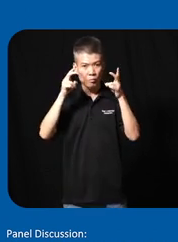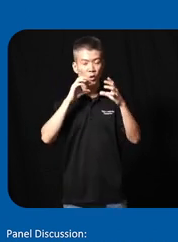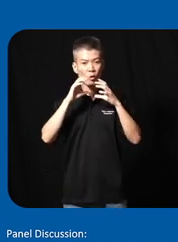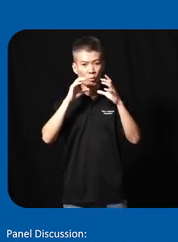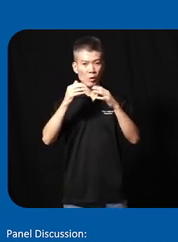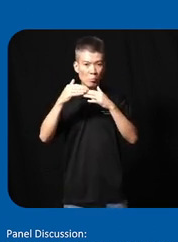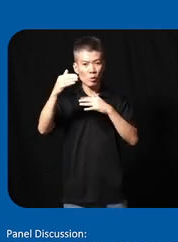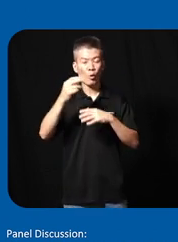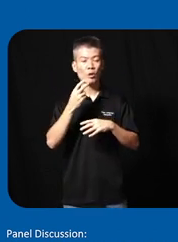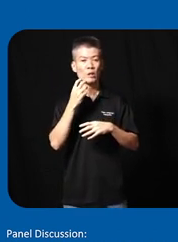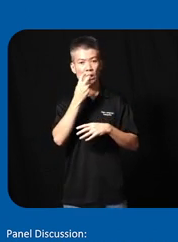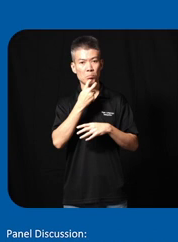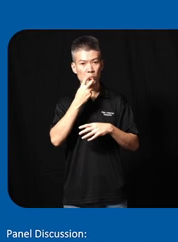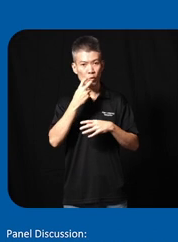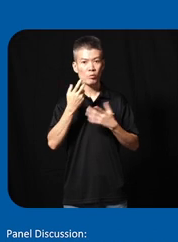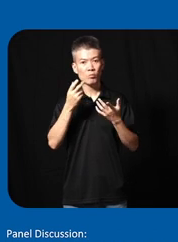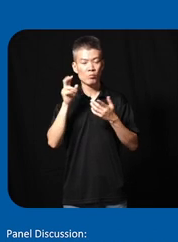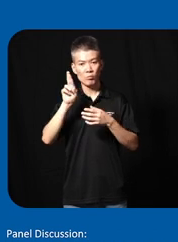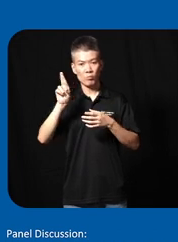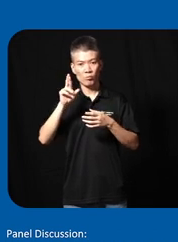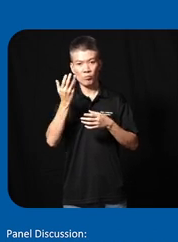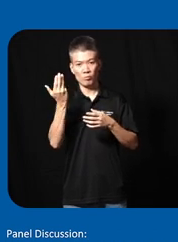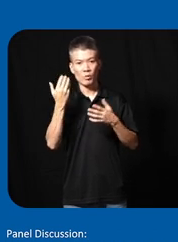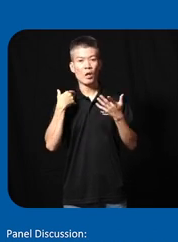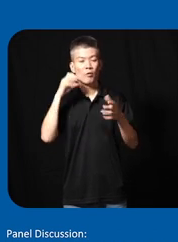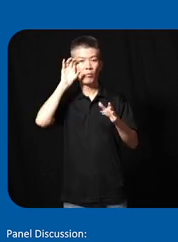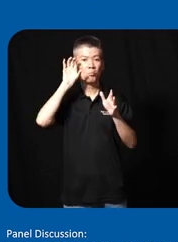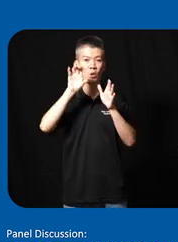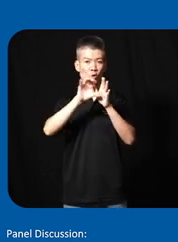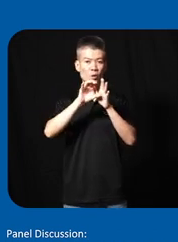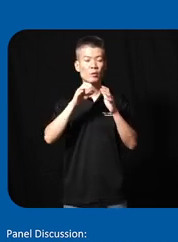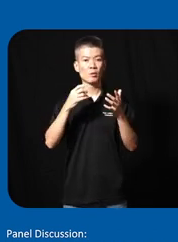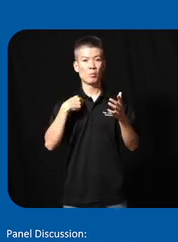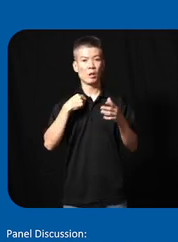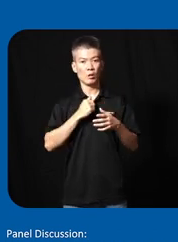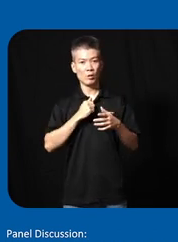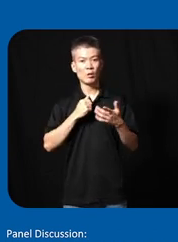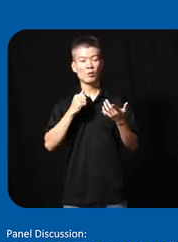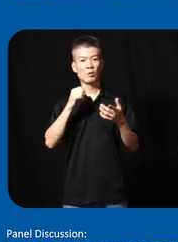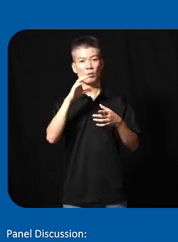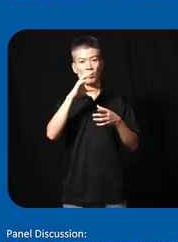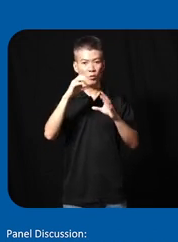Beyond speech on the right hand side there is a picture of myself and my collaborator Ariana